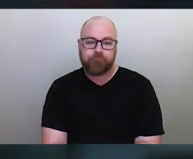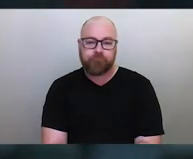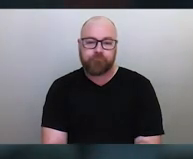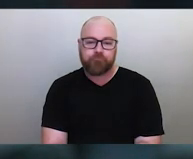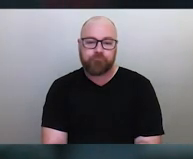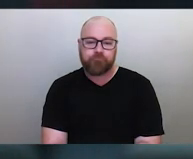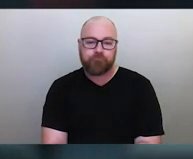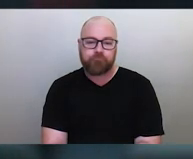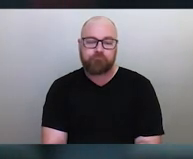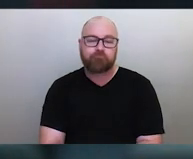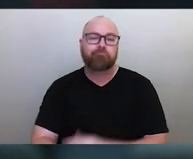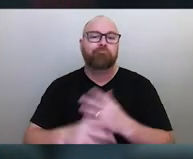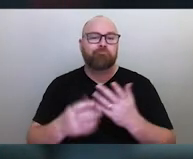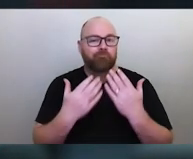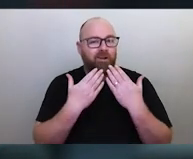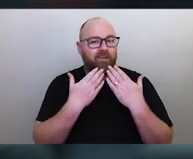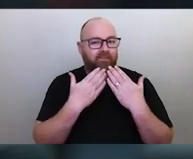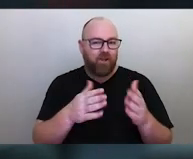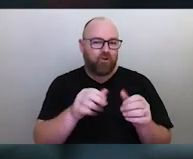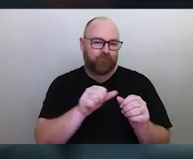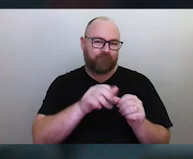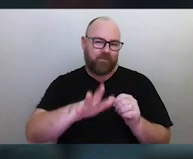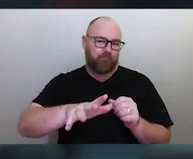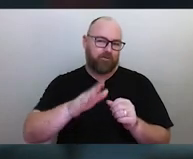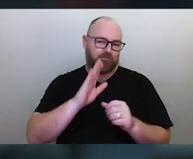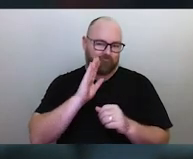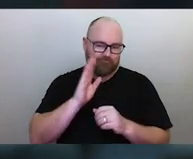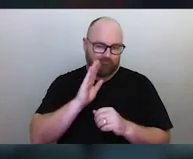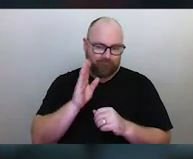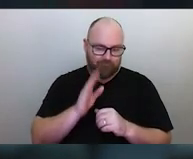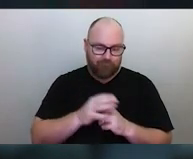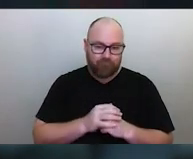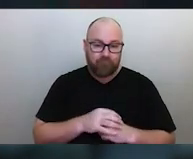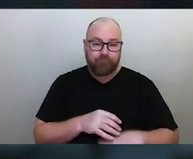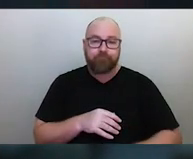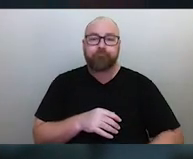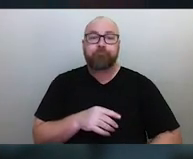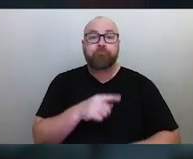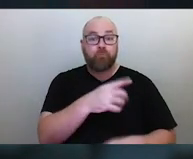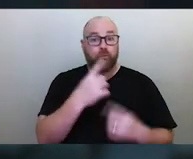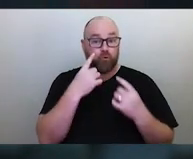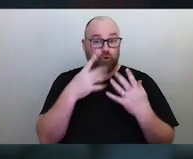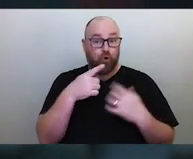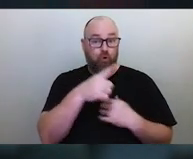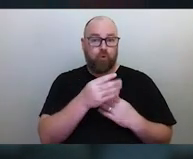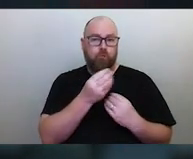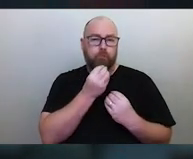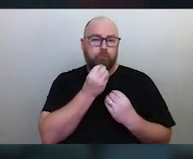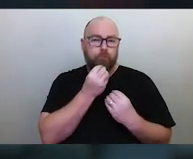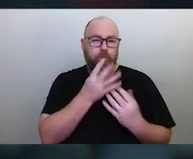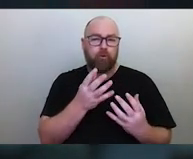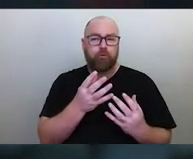Thanks for such a fabulous talk. You showed that beautiful fireball dance